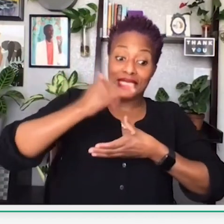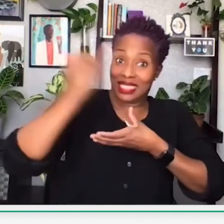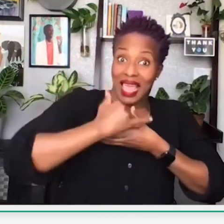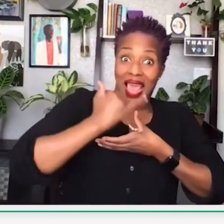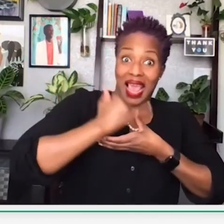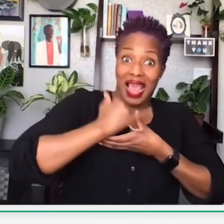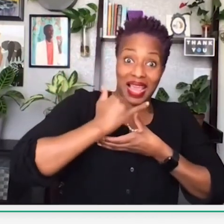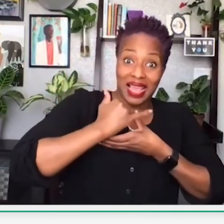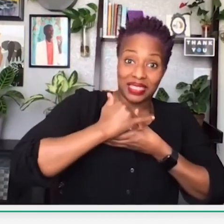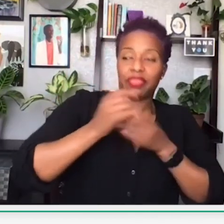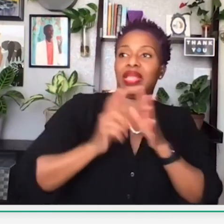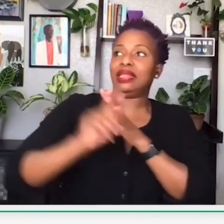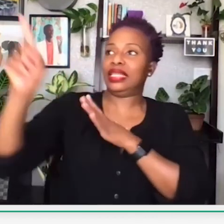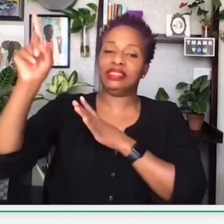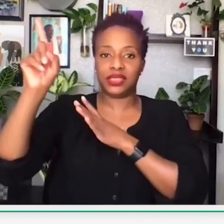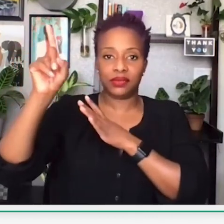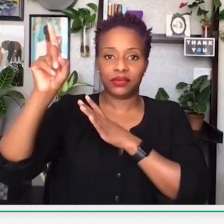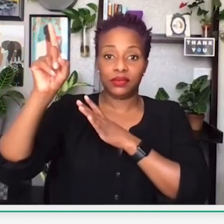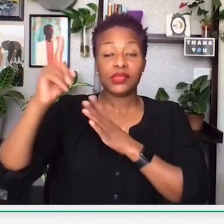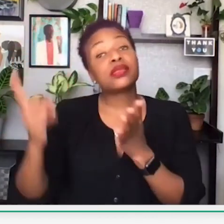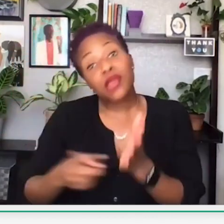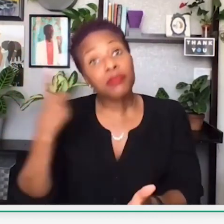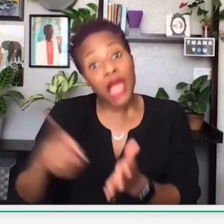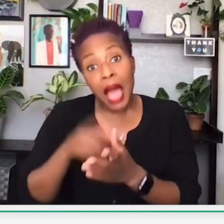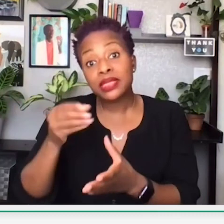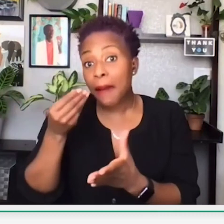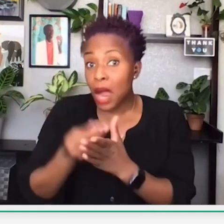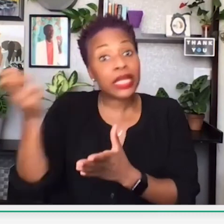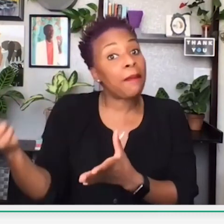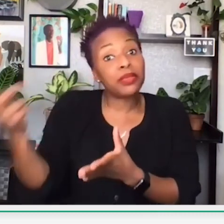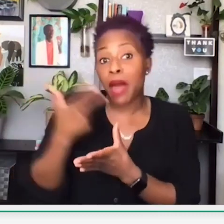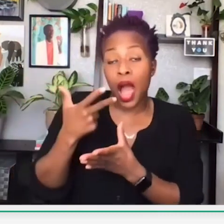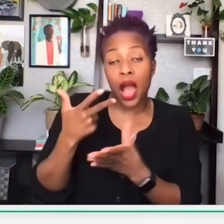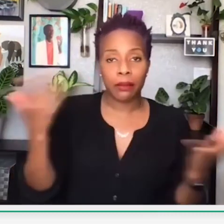So basically what it means is you want the currency to stay within the community.